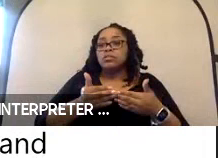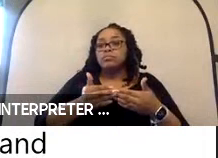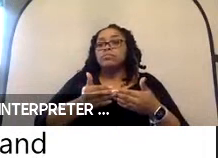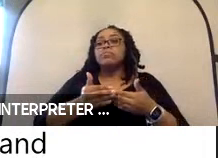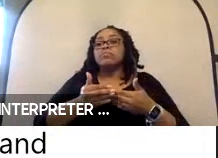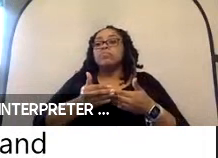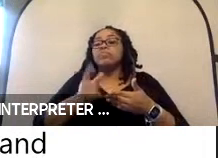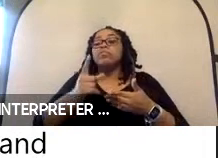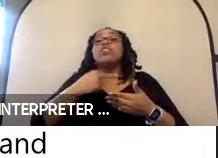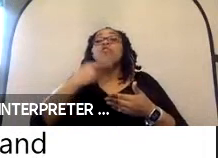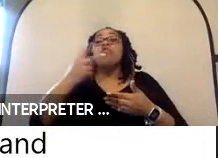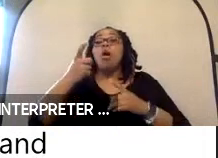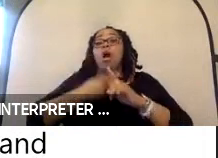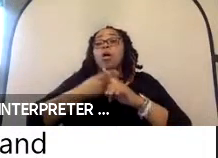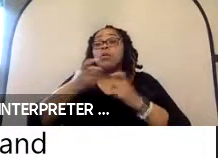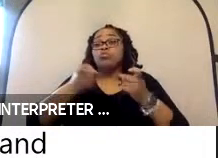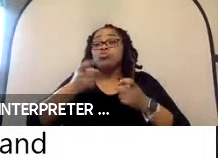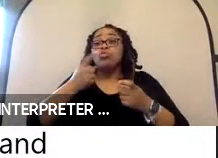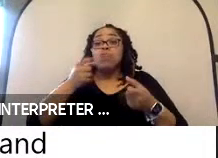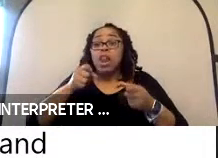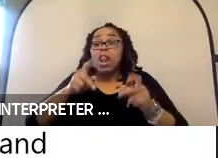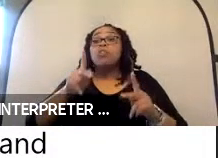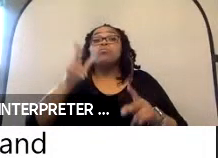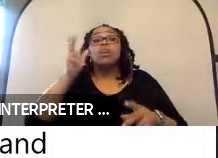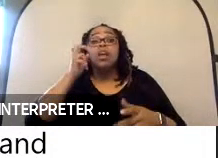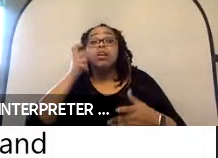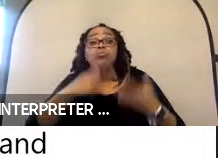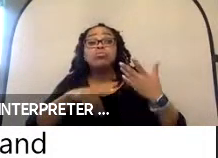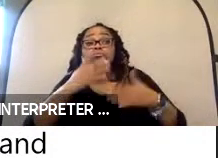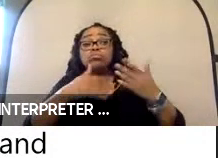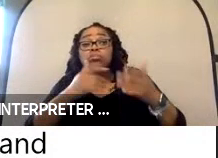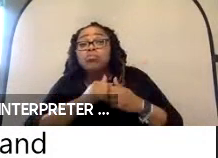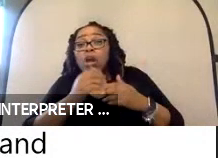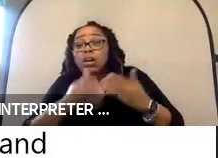controls that allow you to hear what is going on with what the process is. Then also there